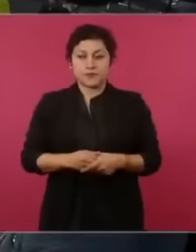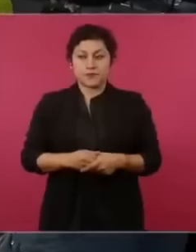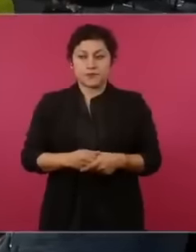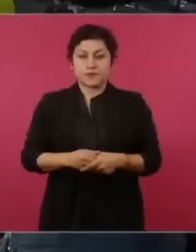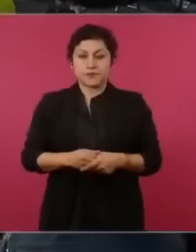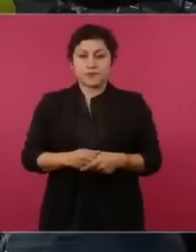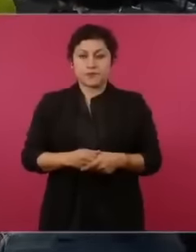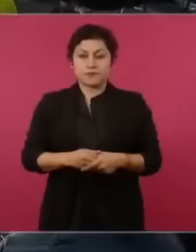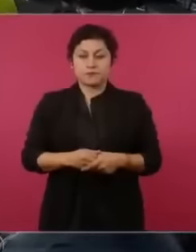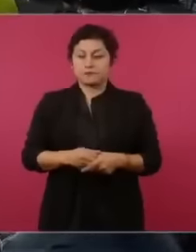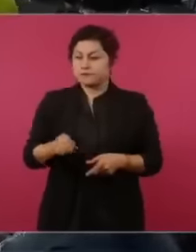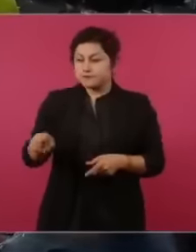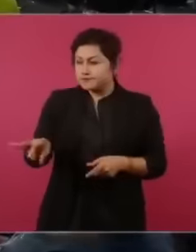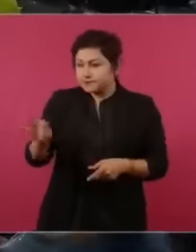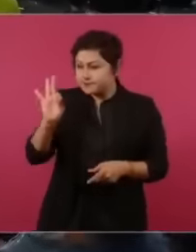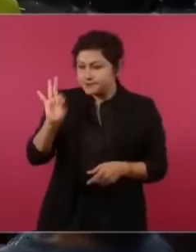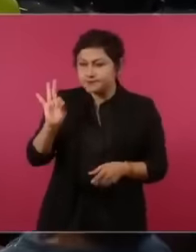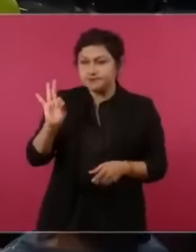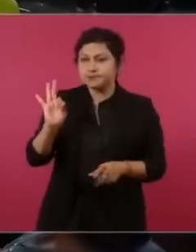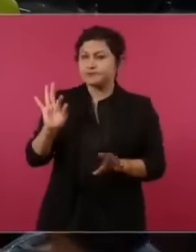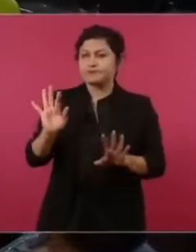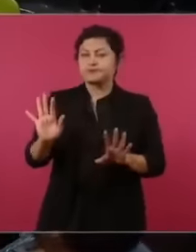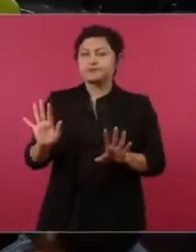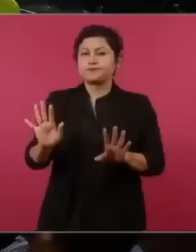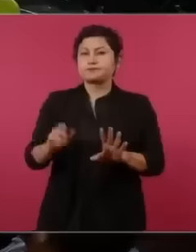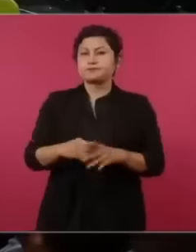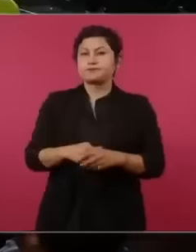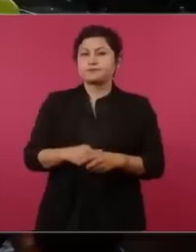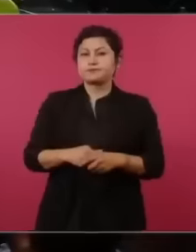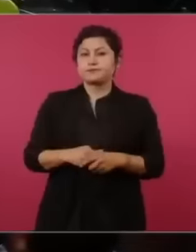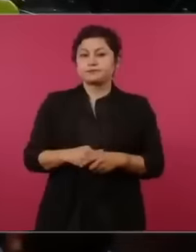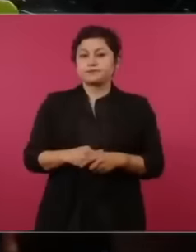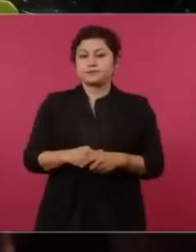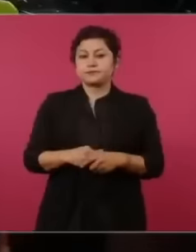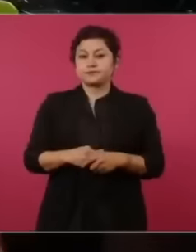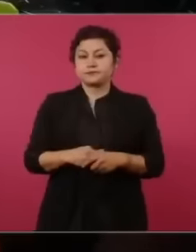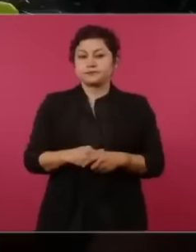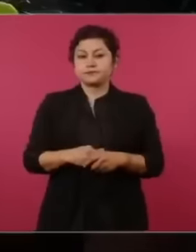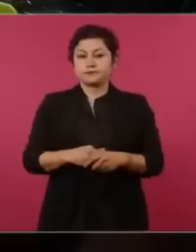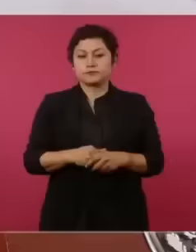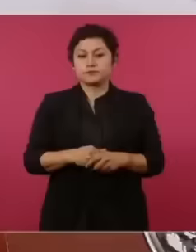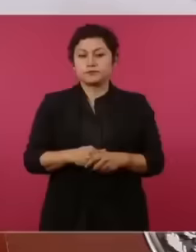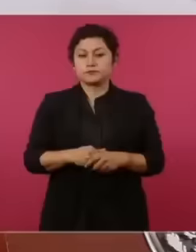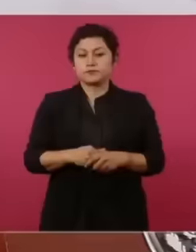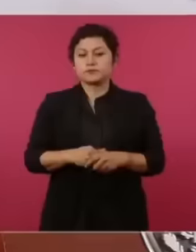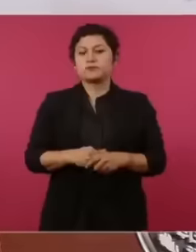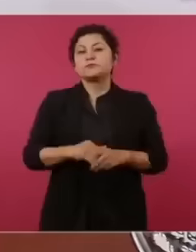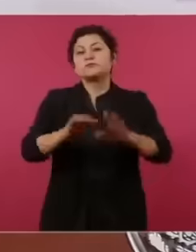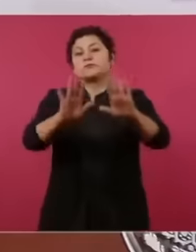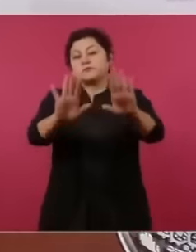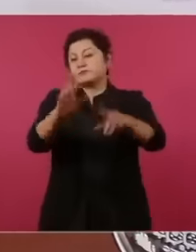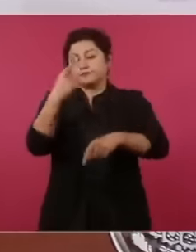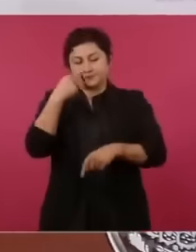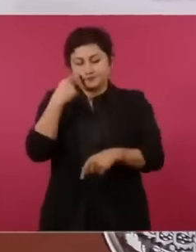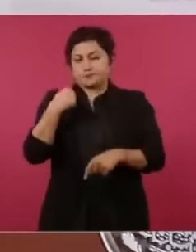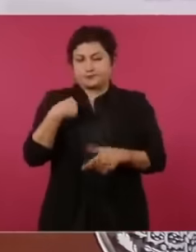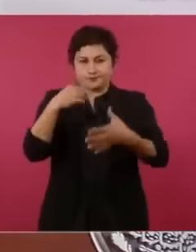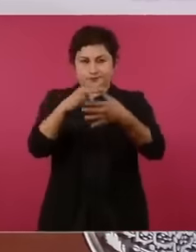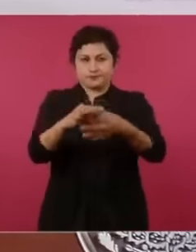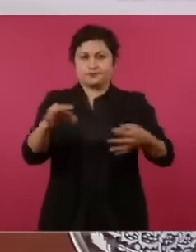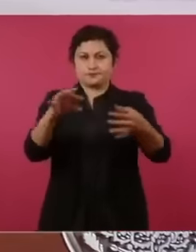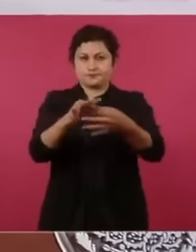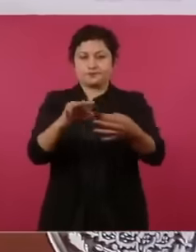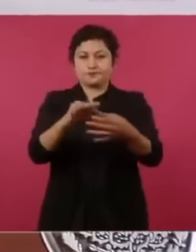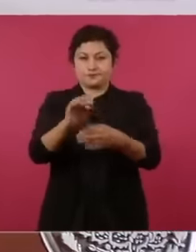not what I'm going for is that it says this